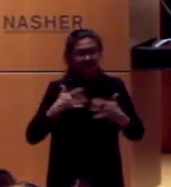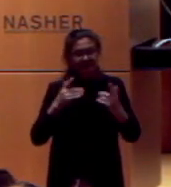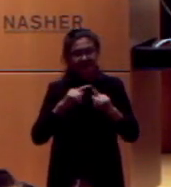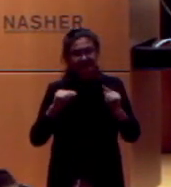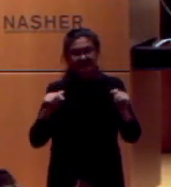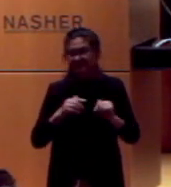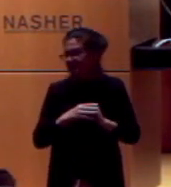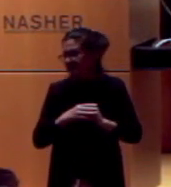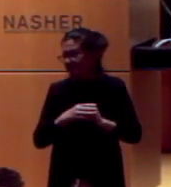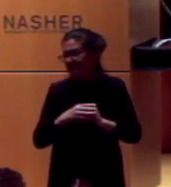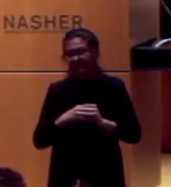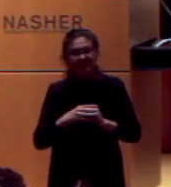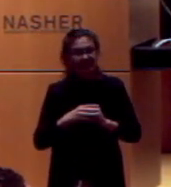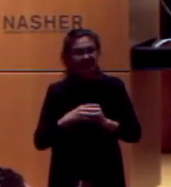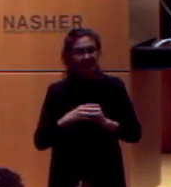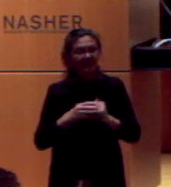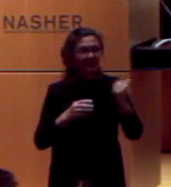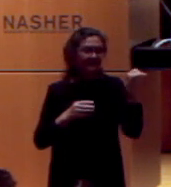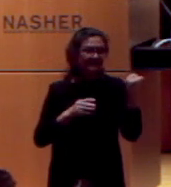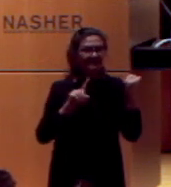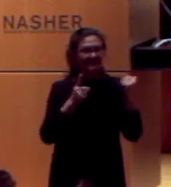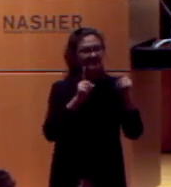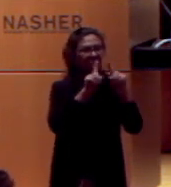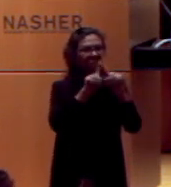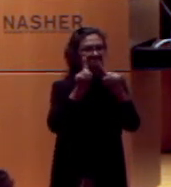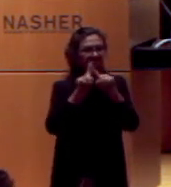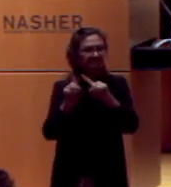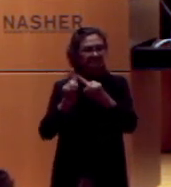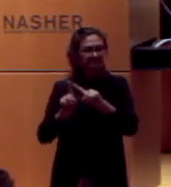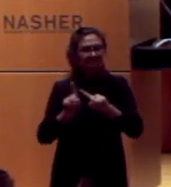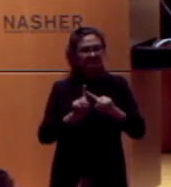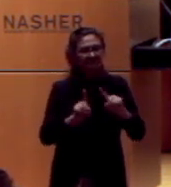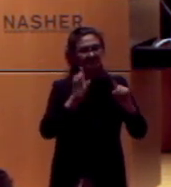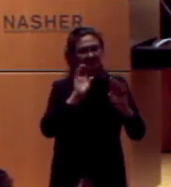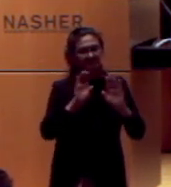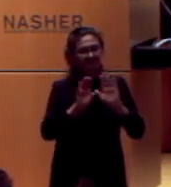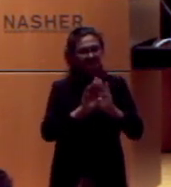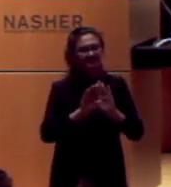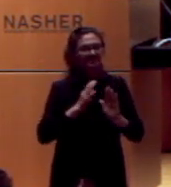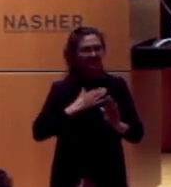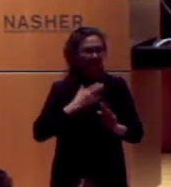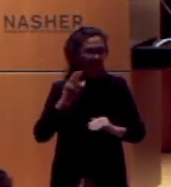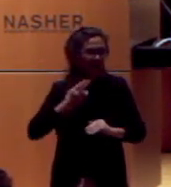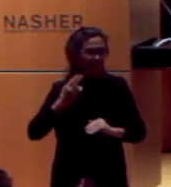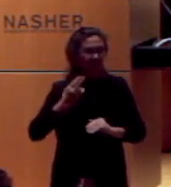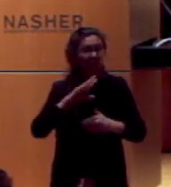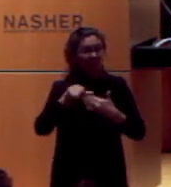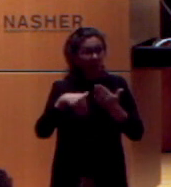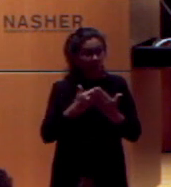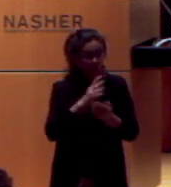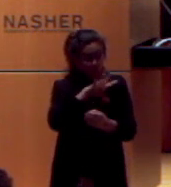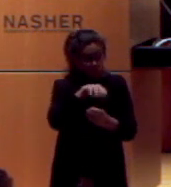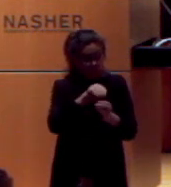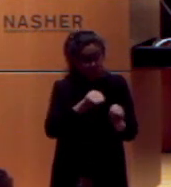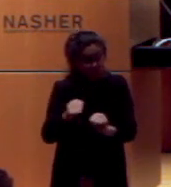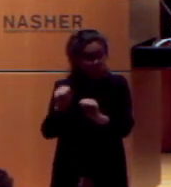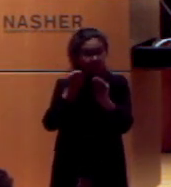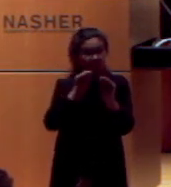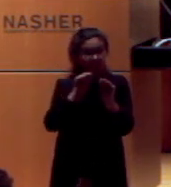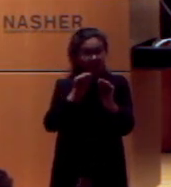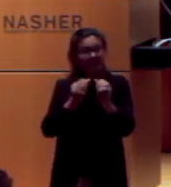But these, it’s kind of a splattering of the history of my art, but you’ll see all of it has movement, and most of it’s tactile.